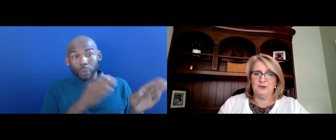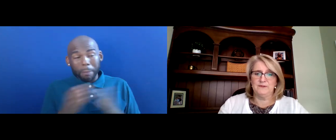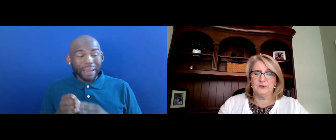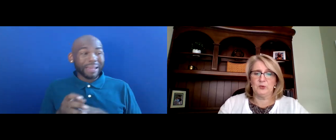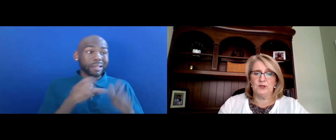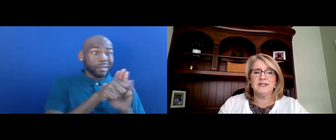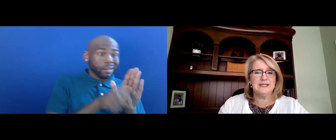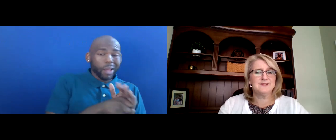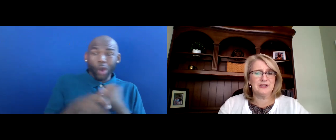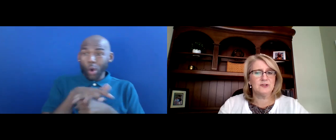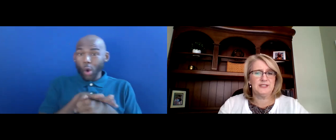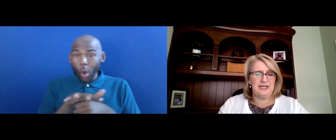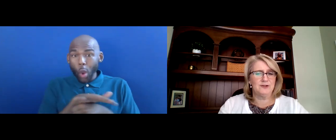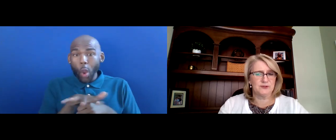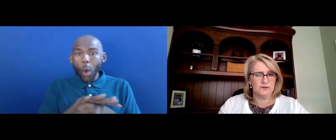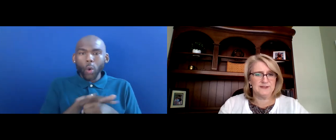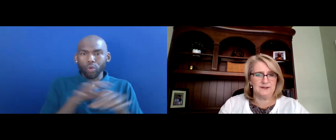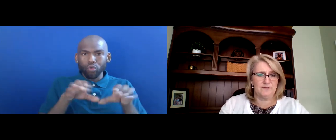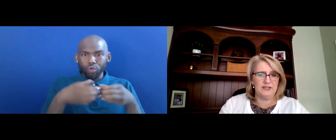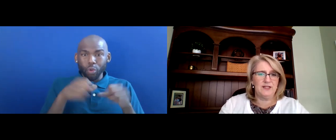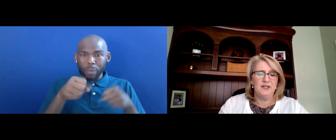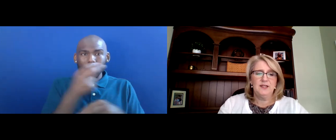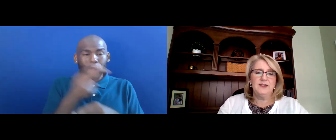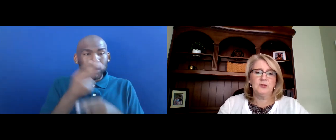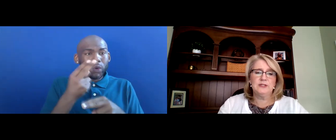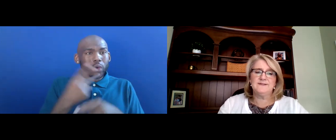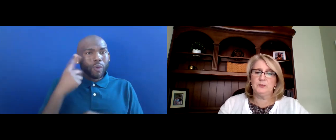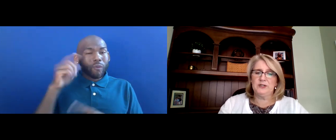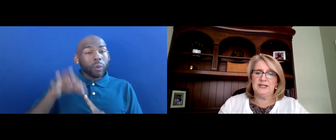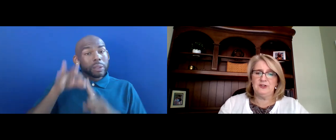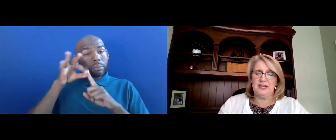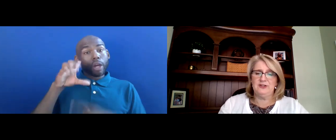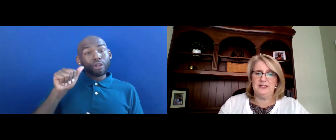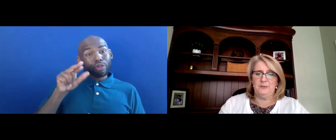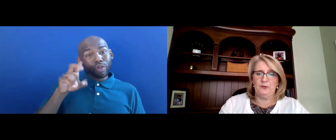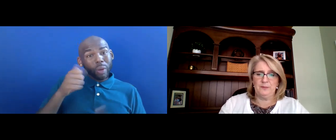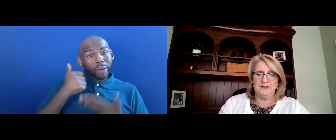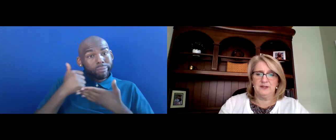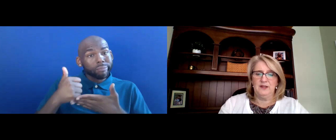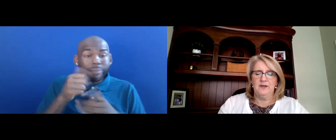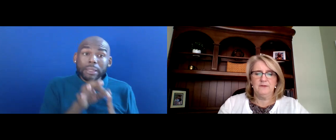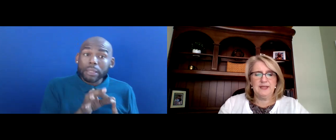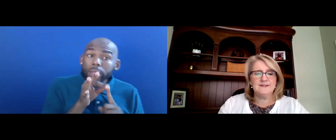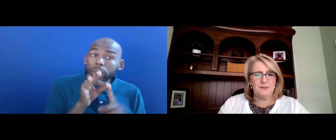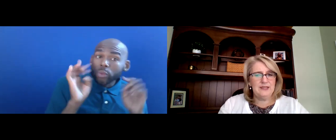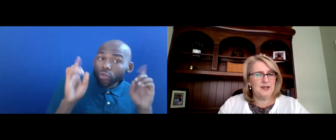USE FOR COORDINATED SPECIALTY CARE SERVICE DELIVERY, INCLUDING SUPPORTED EDUCATION EMPLOYMENT FOR THE ESTIMATED